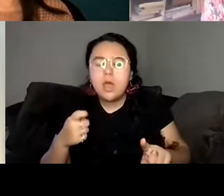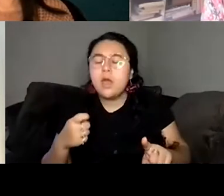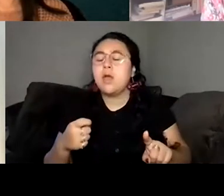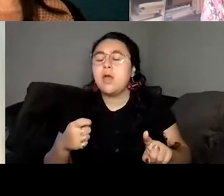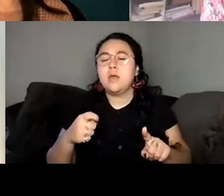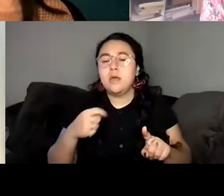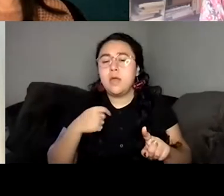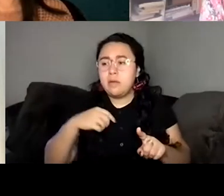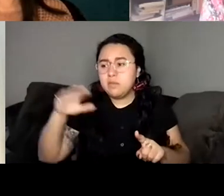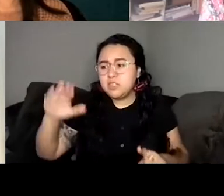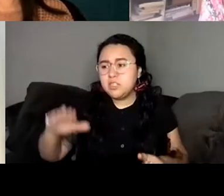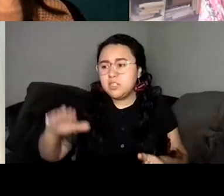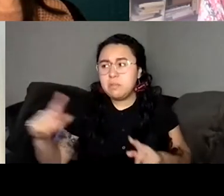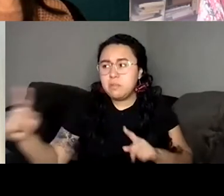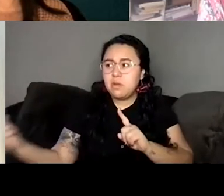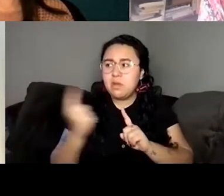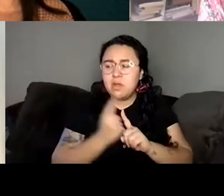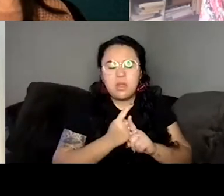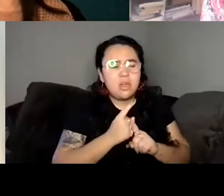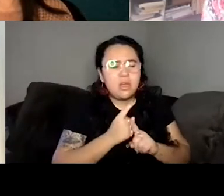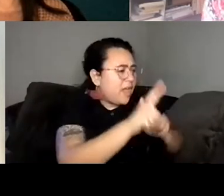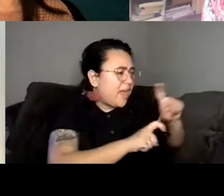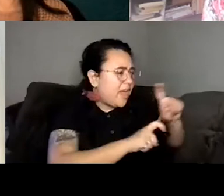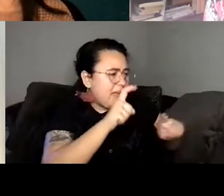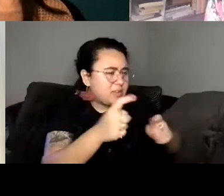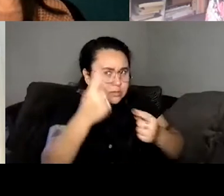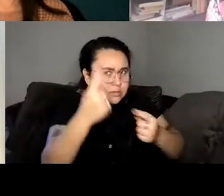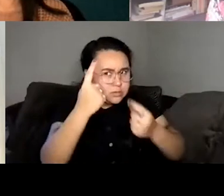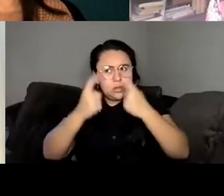everywhere and ask me things about that. Or when I was really young, they would come up